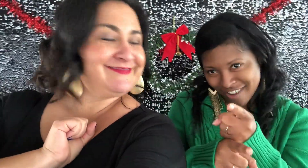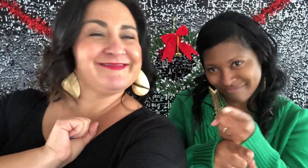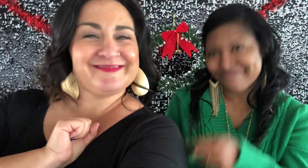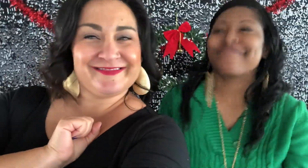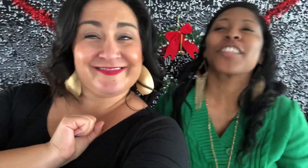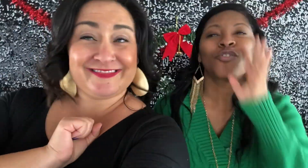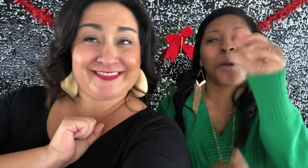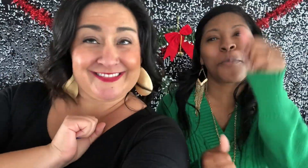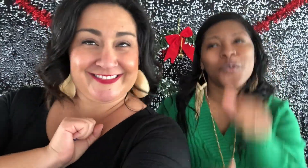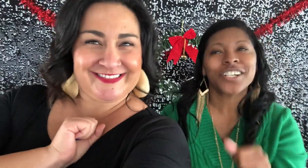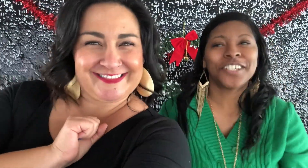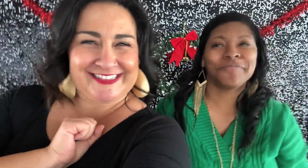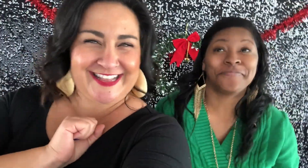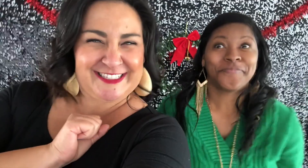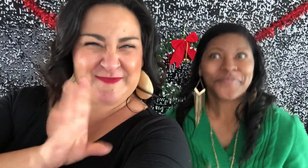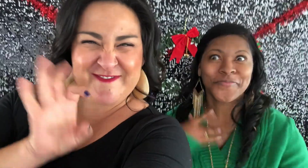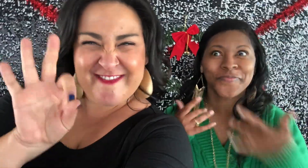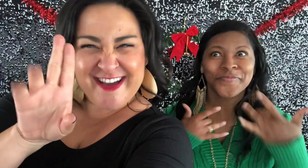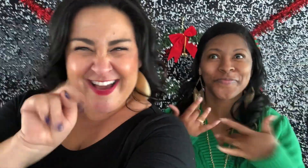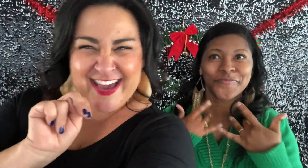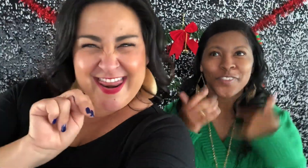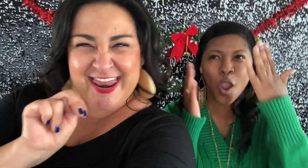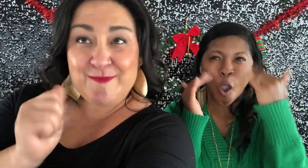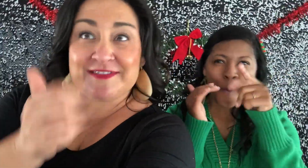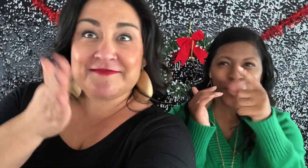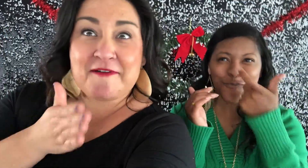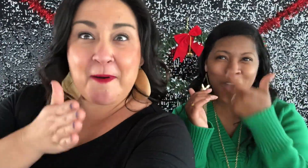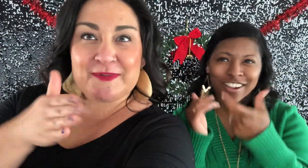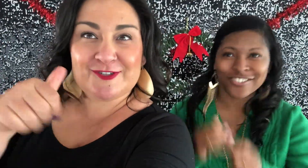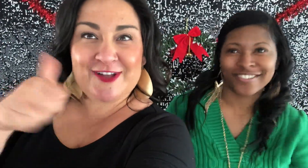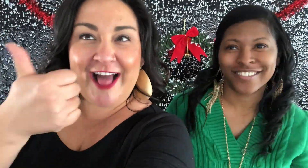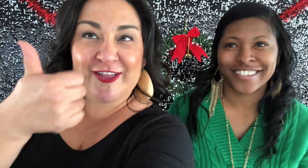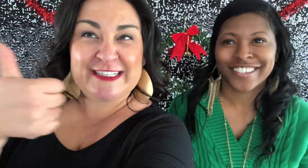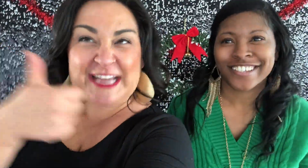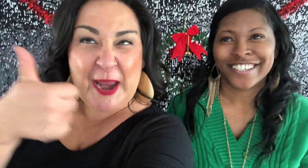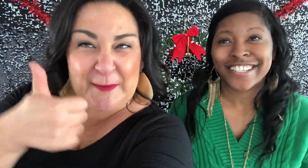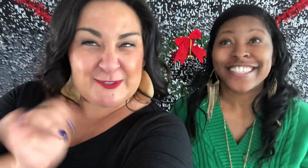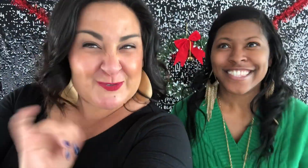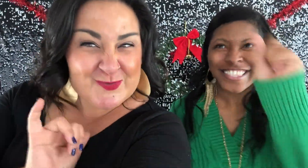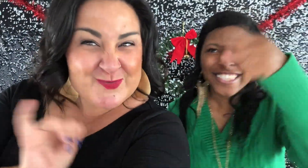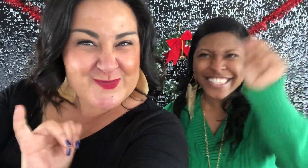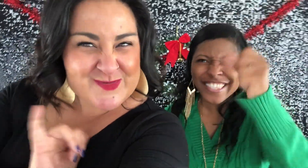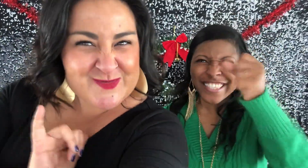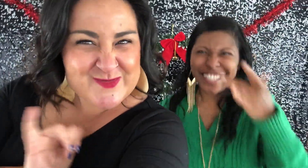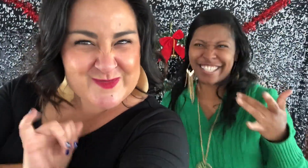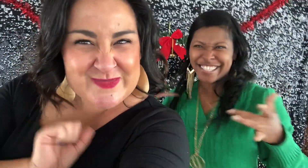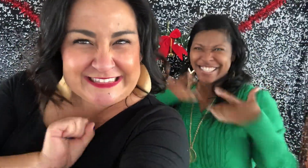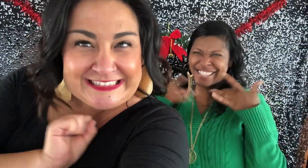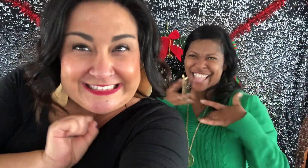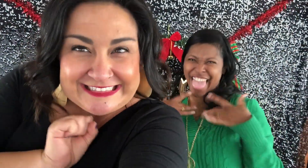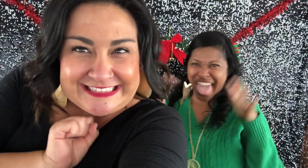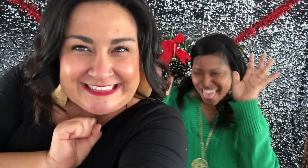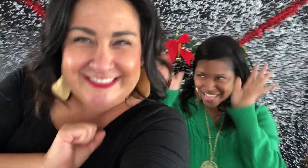Right! Look out for the post. Fun! Hope you can get to watch it! There will be some challenging games in it.